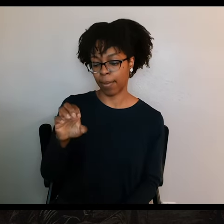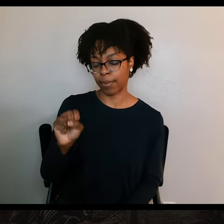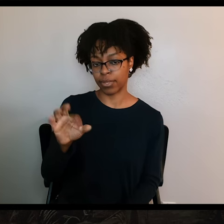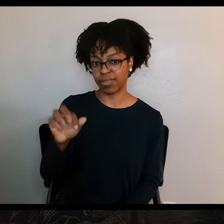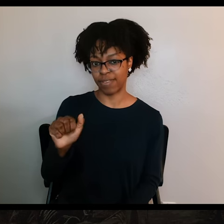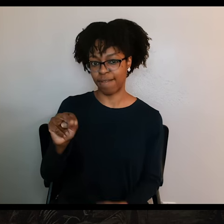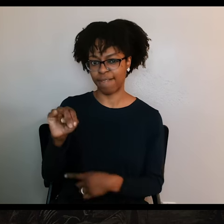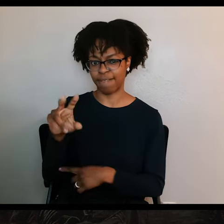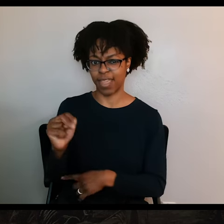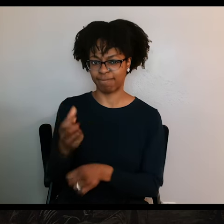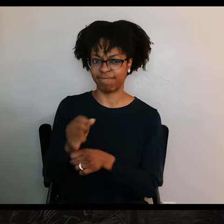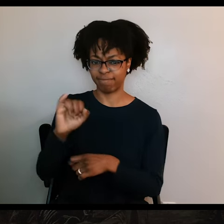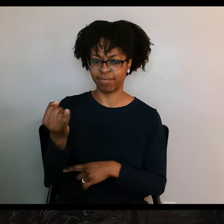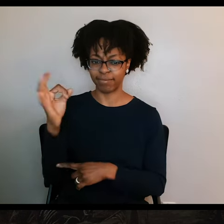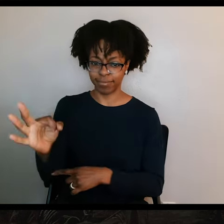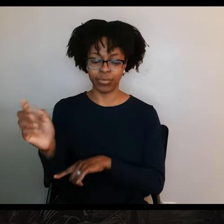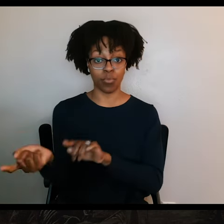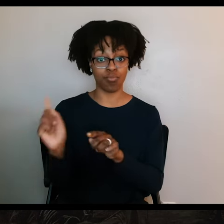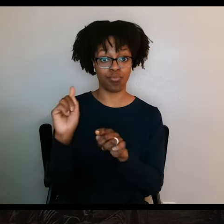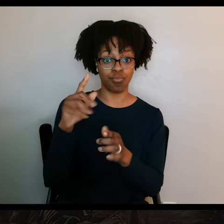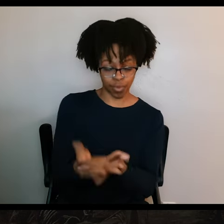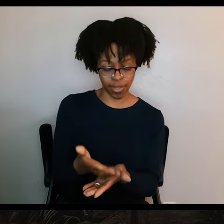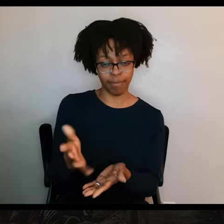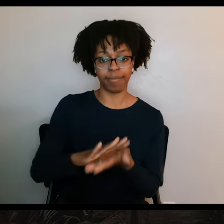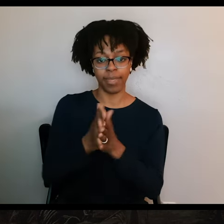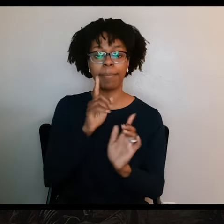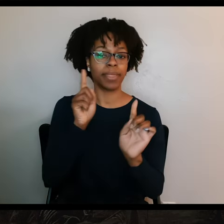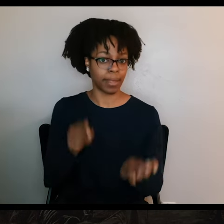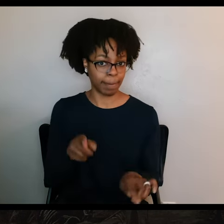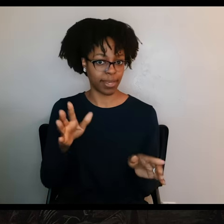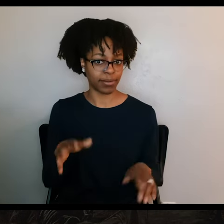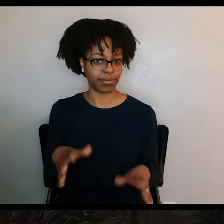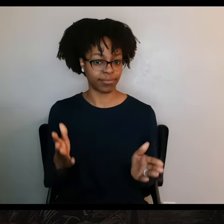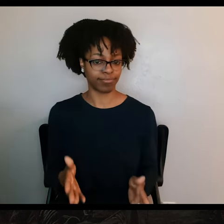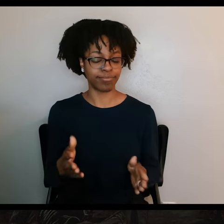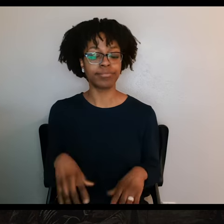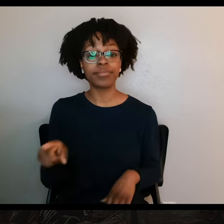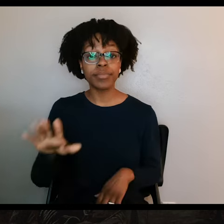and became the commander of the Texas volunteers holding the town. And Fannin moves his command into the old Spanish fort